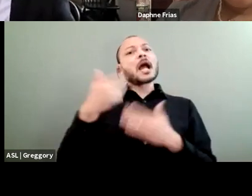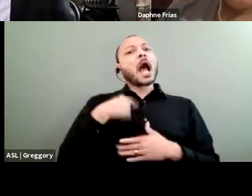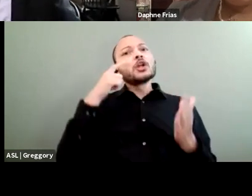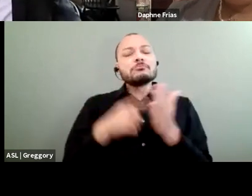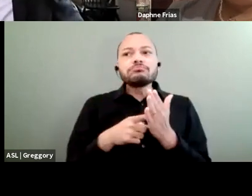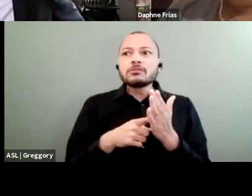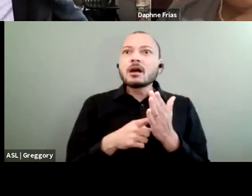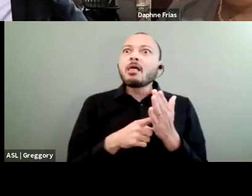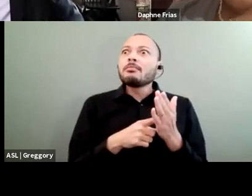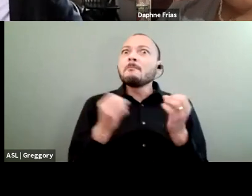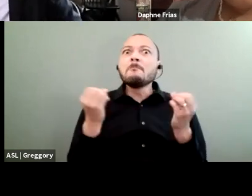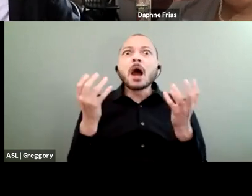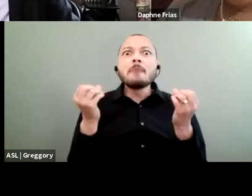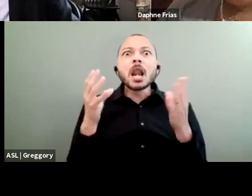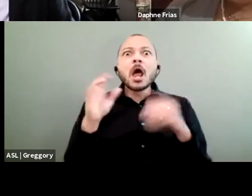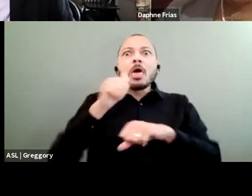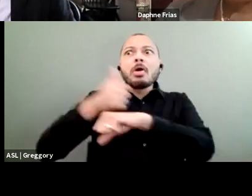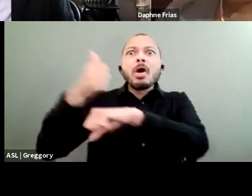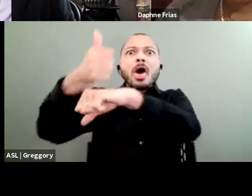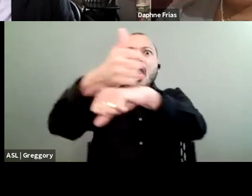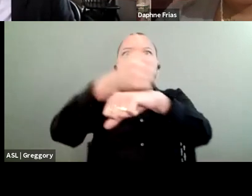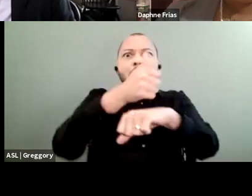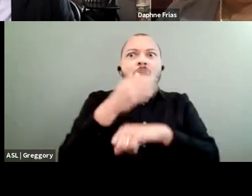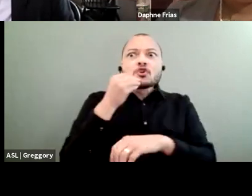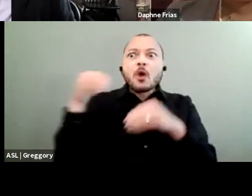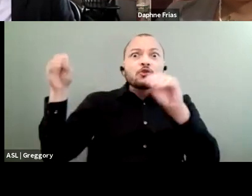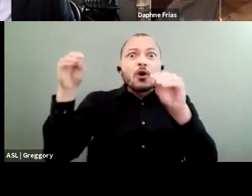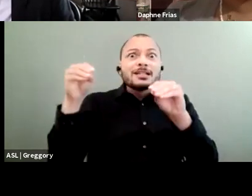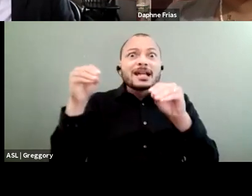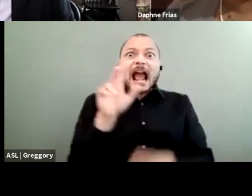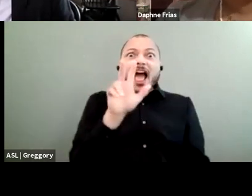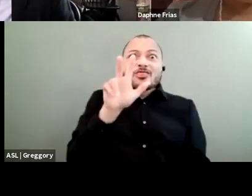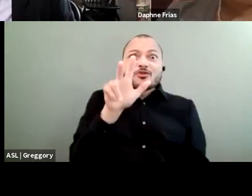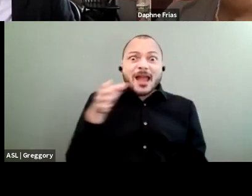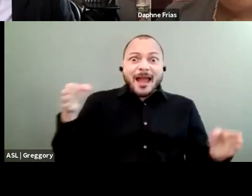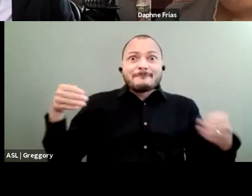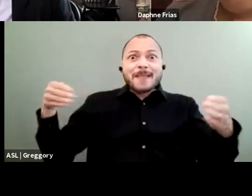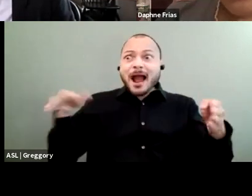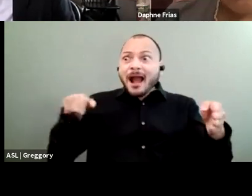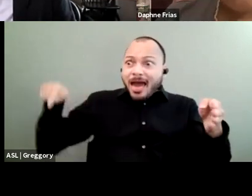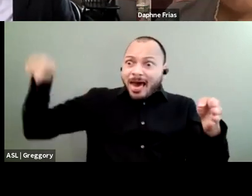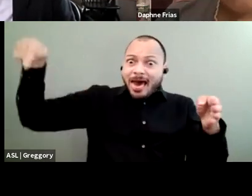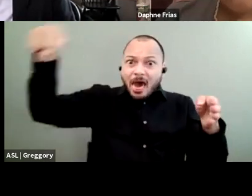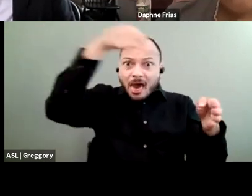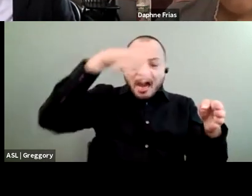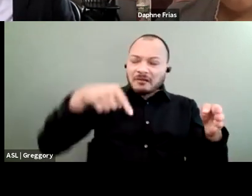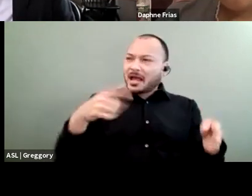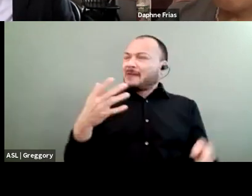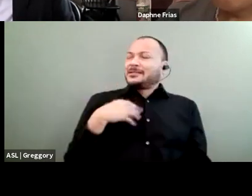in the three block radius of my high school. And I was like, "Why do they have so many options to go buy food?